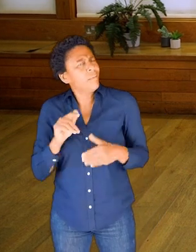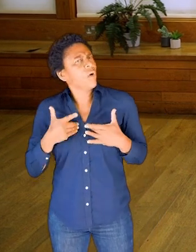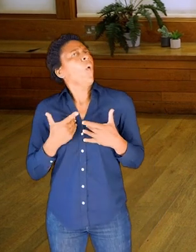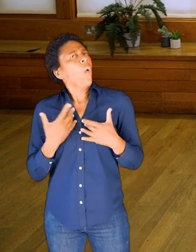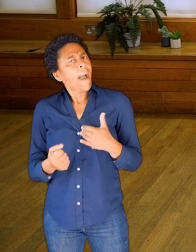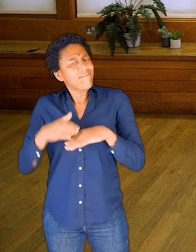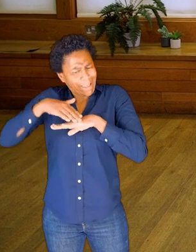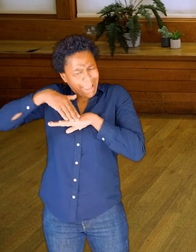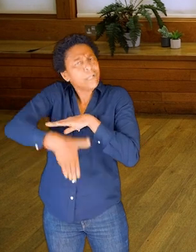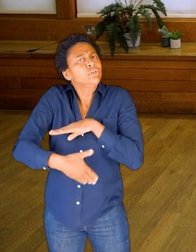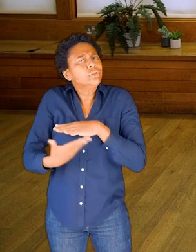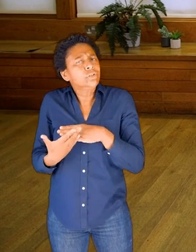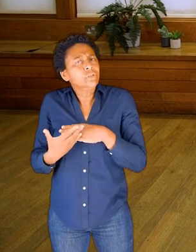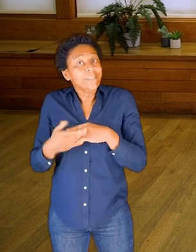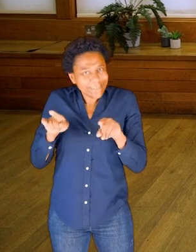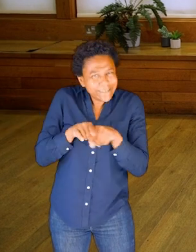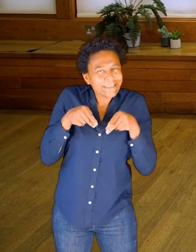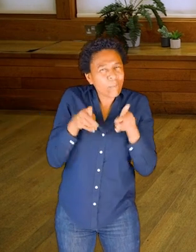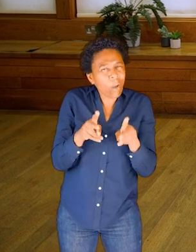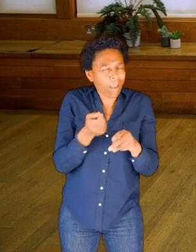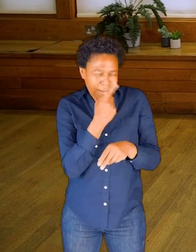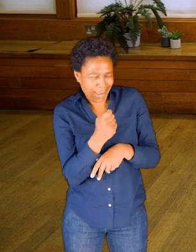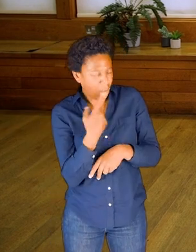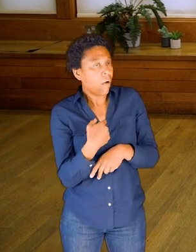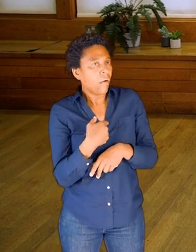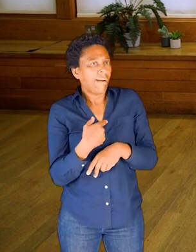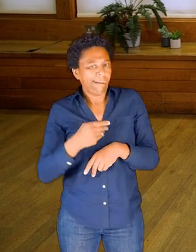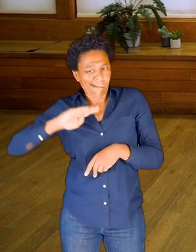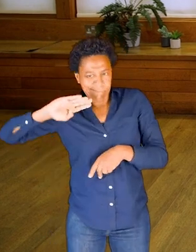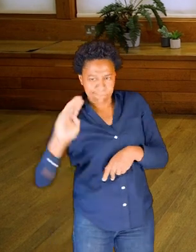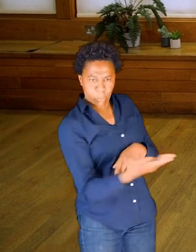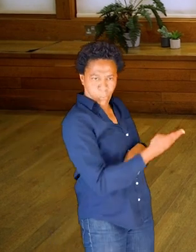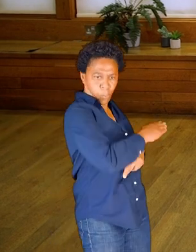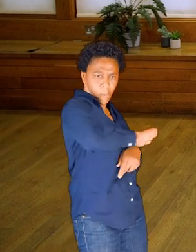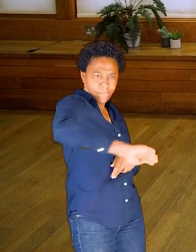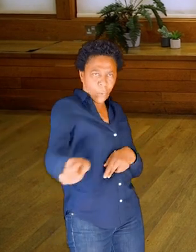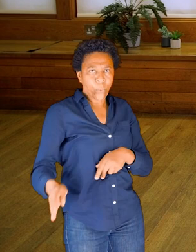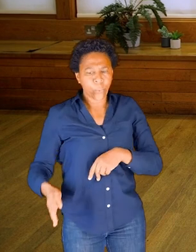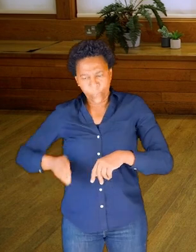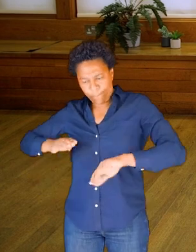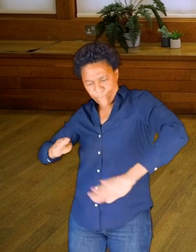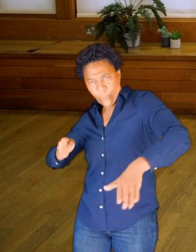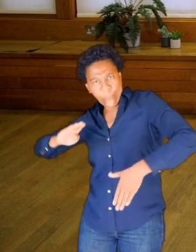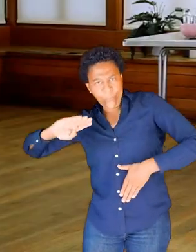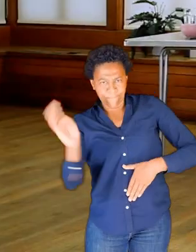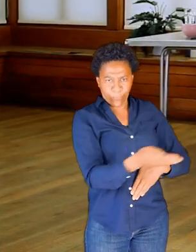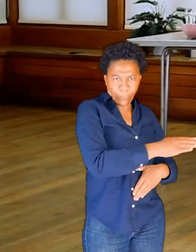So in the same way I can slice or carve through space in a different way.